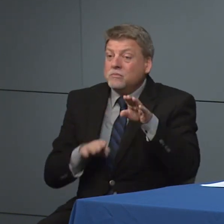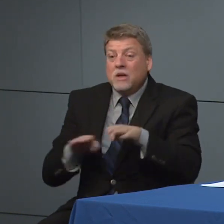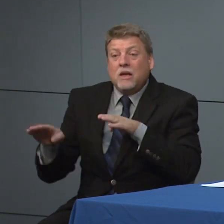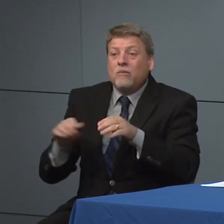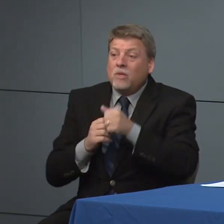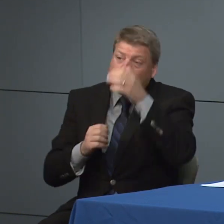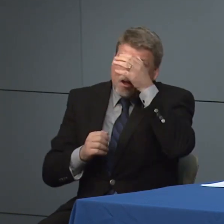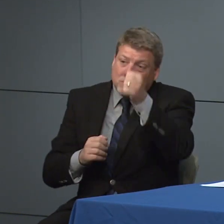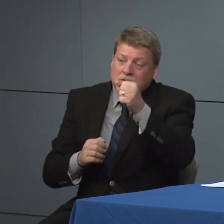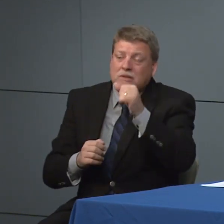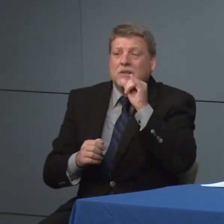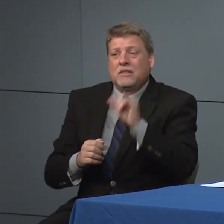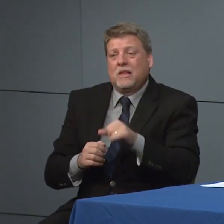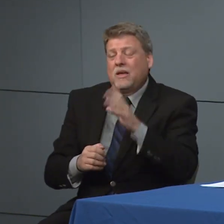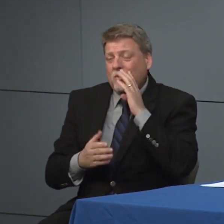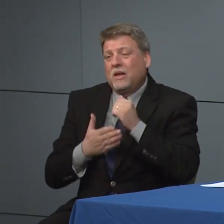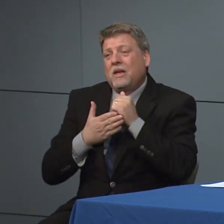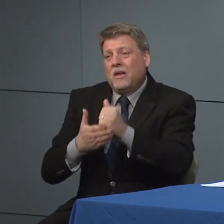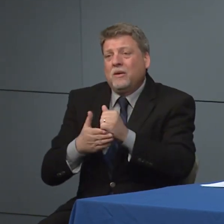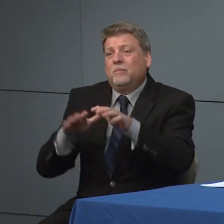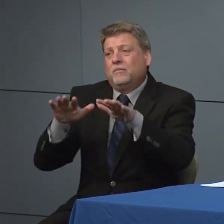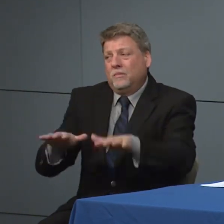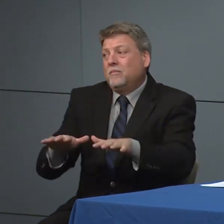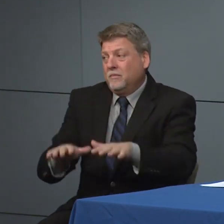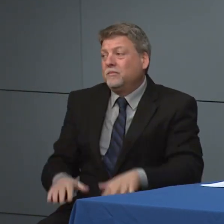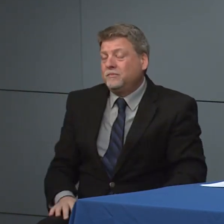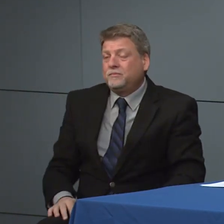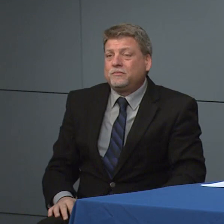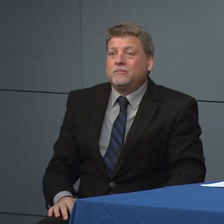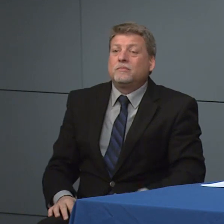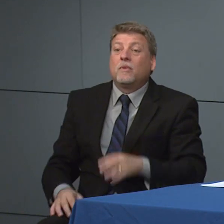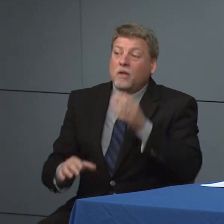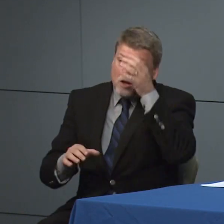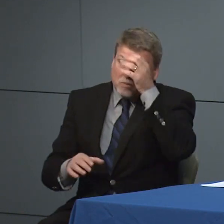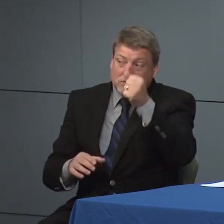continue to tell an individual to do so I cannot stress